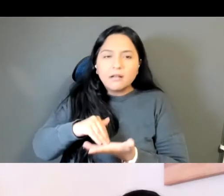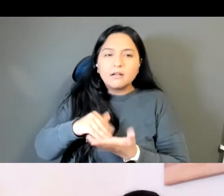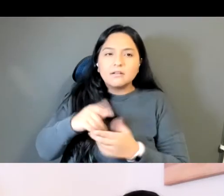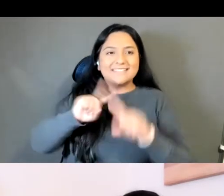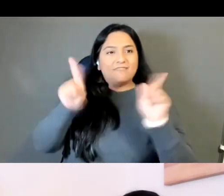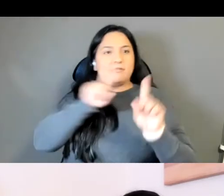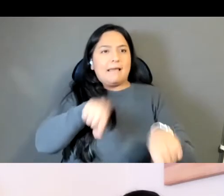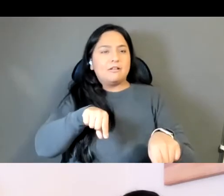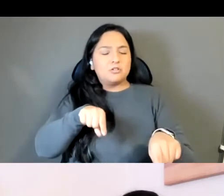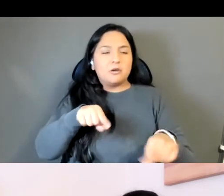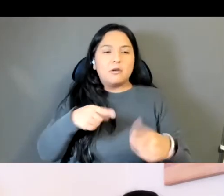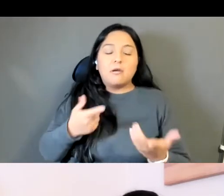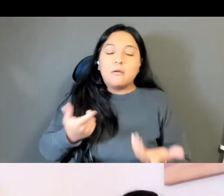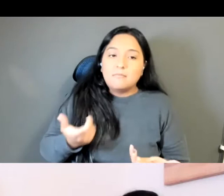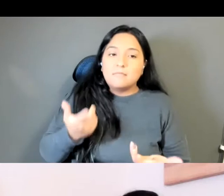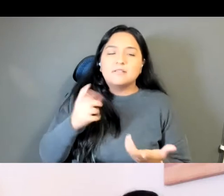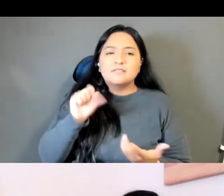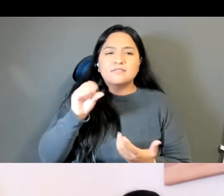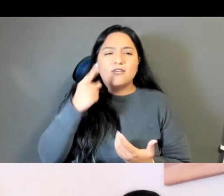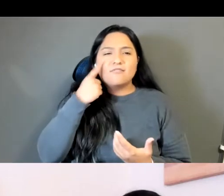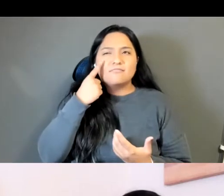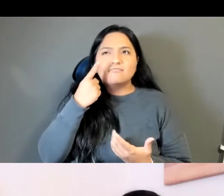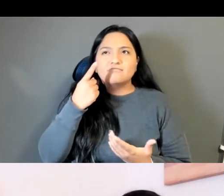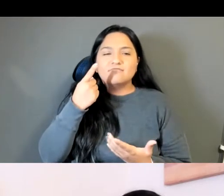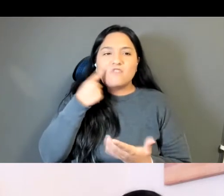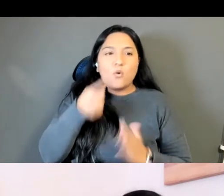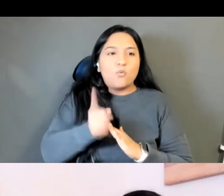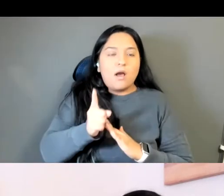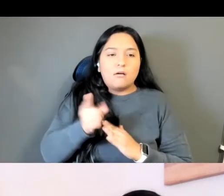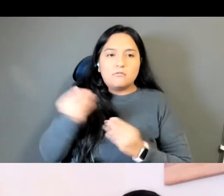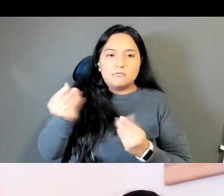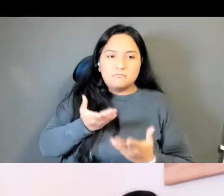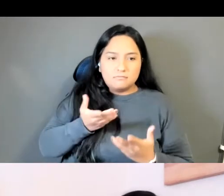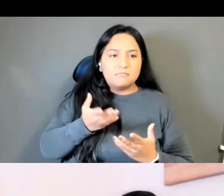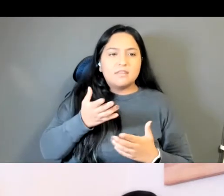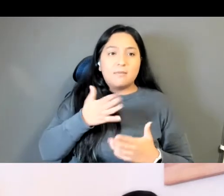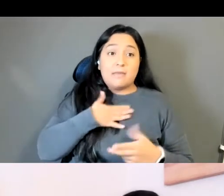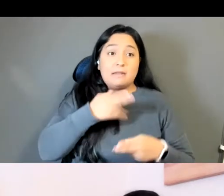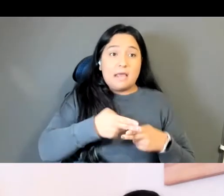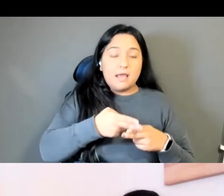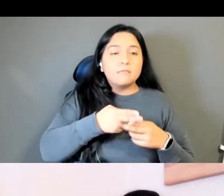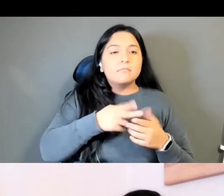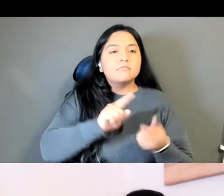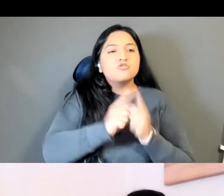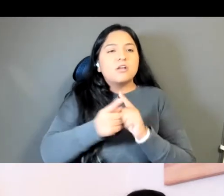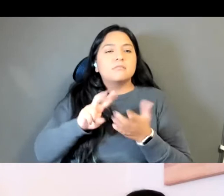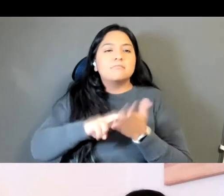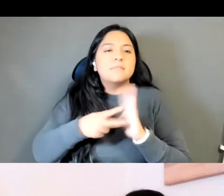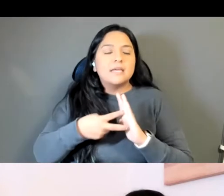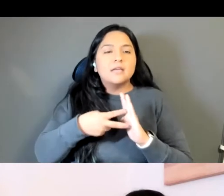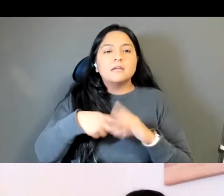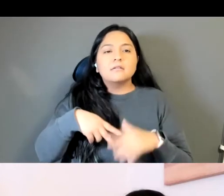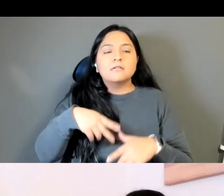So for a while I was told that theory meant glory or gold, and then at some point I heard